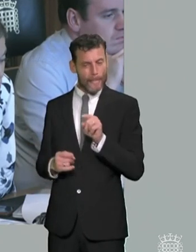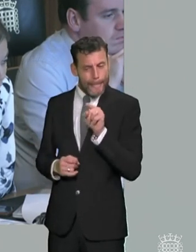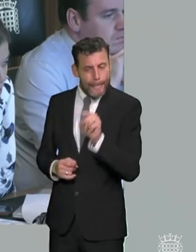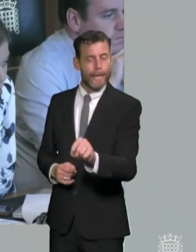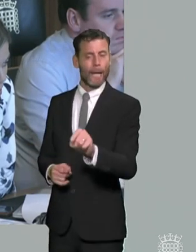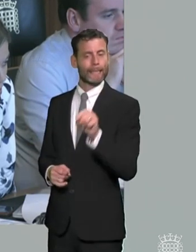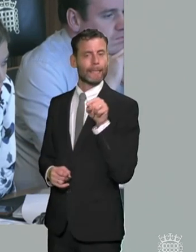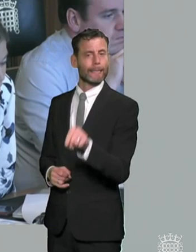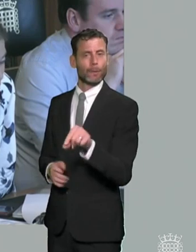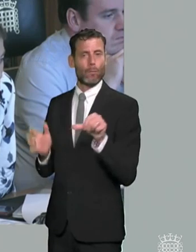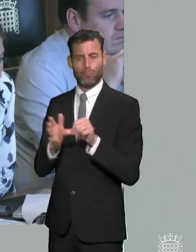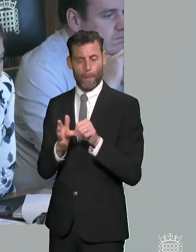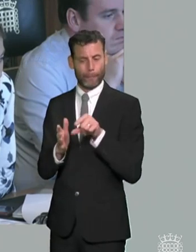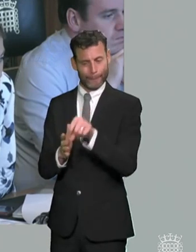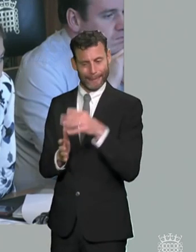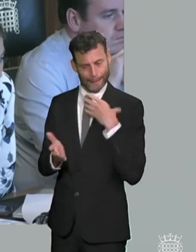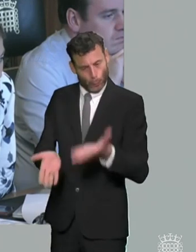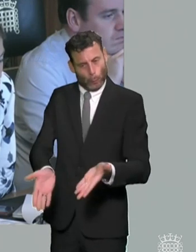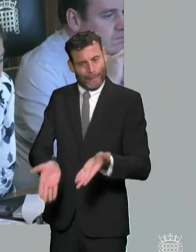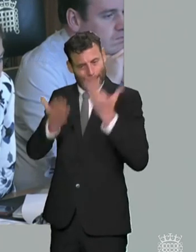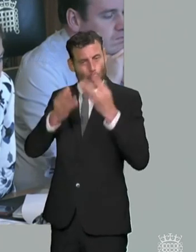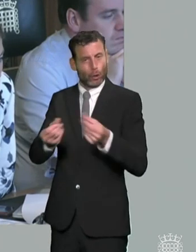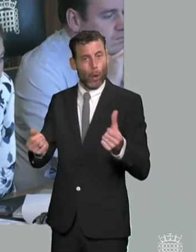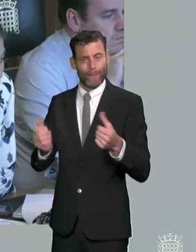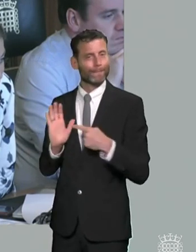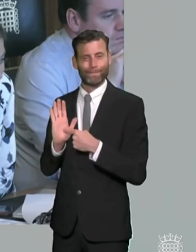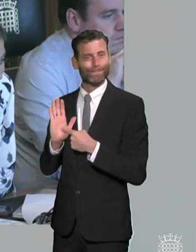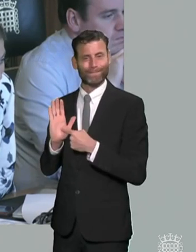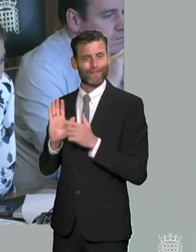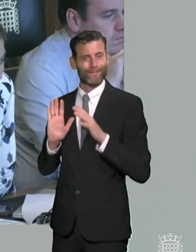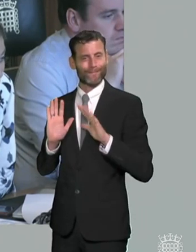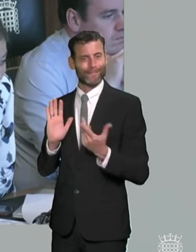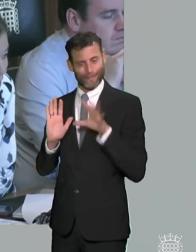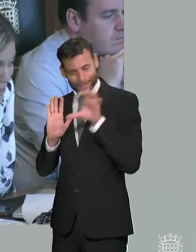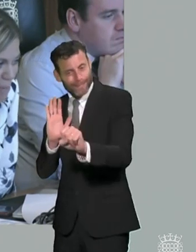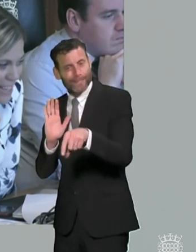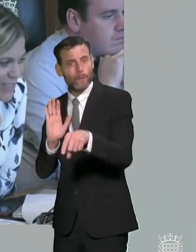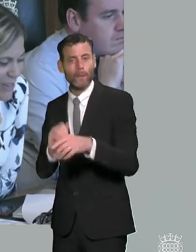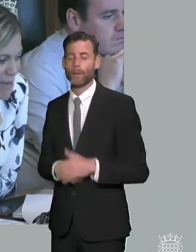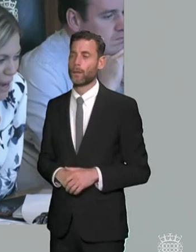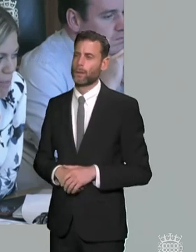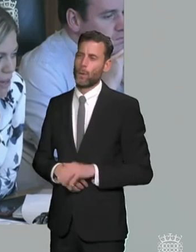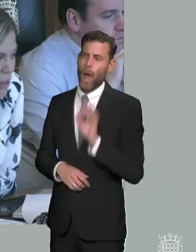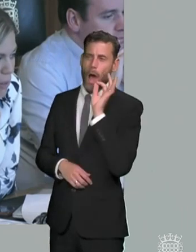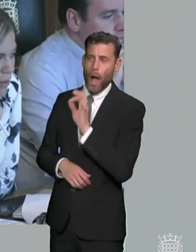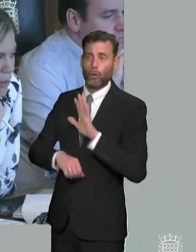challenges so two questions one are there any good bits of the green paper that you welcome